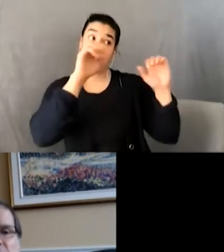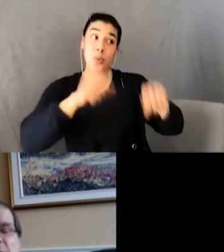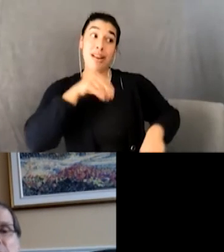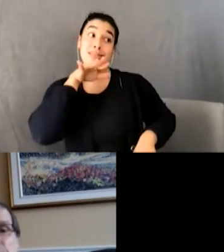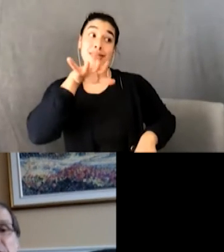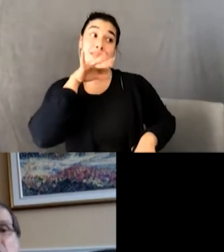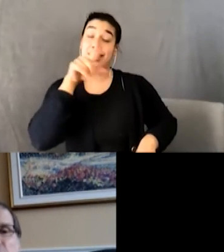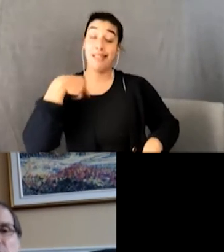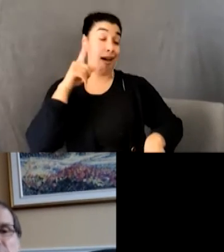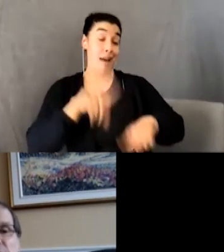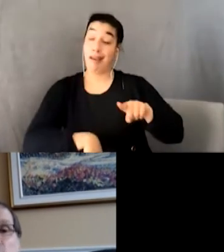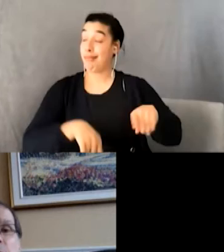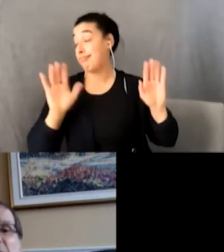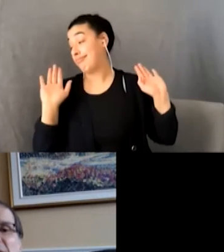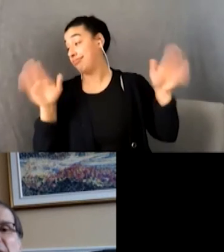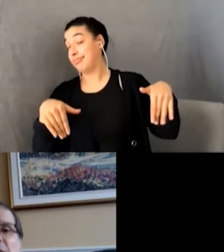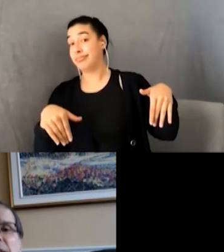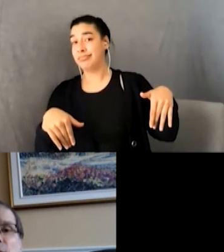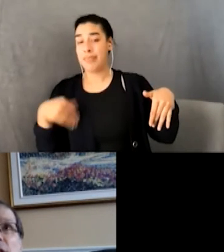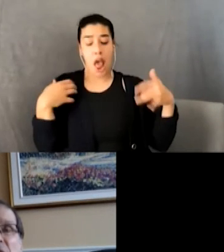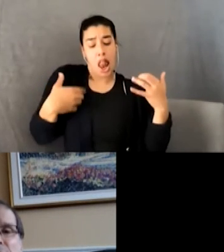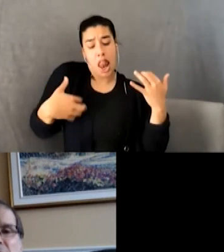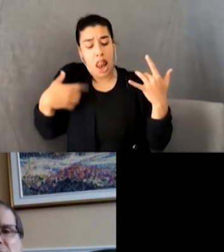He peeled off a riff that would’ve made Geddy Lee of Rush envious—well,